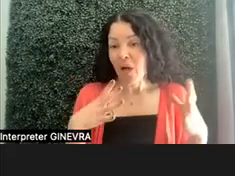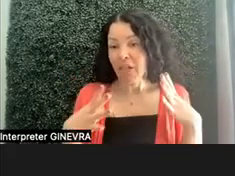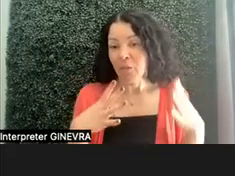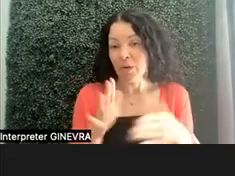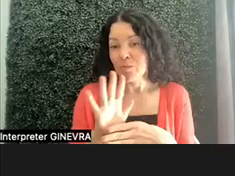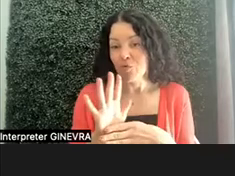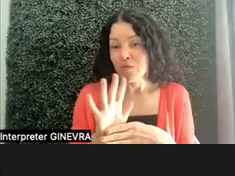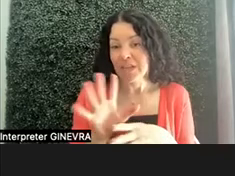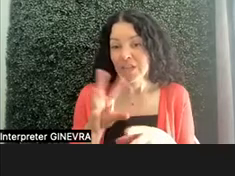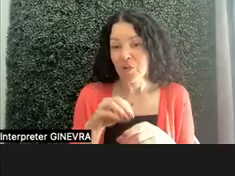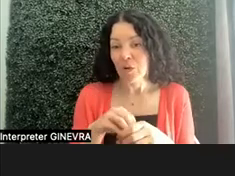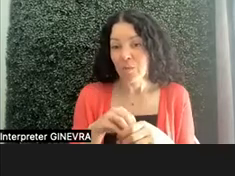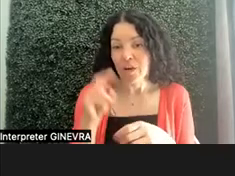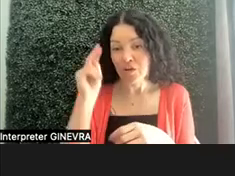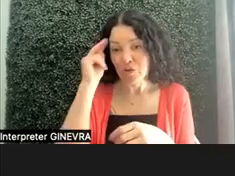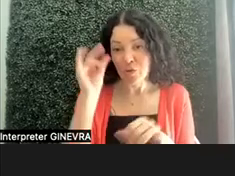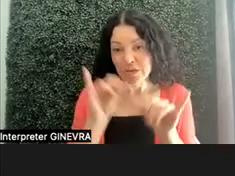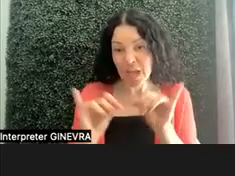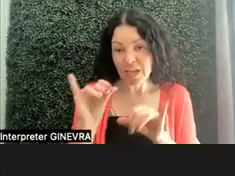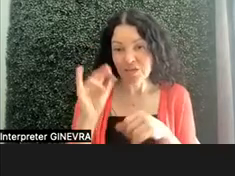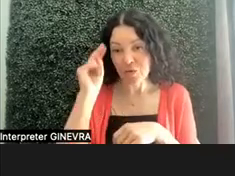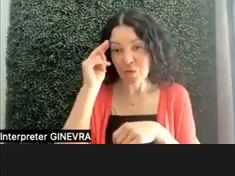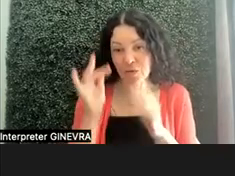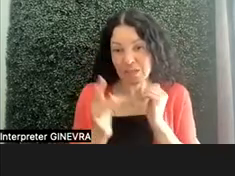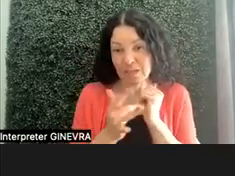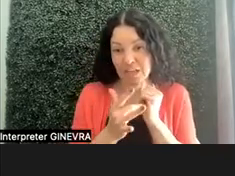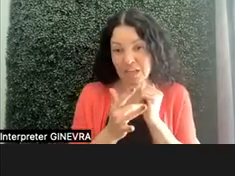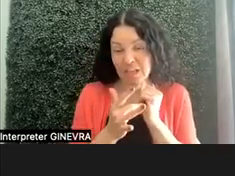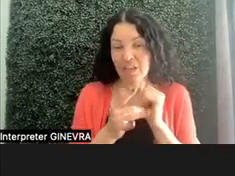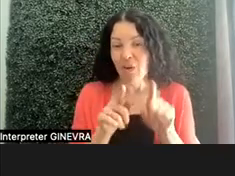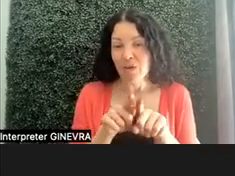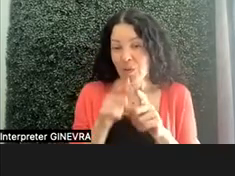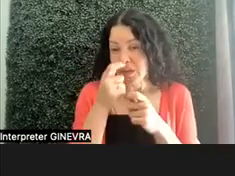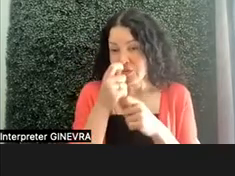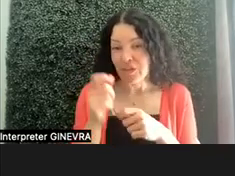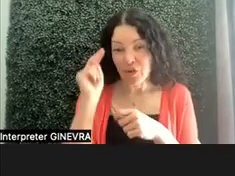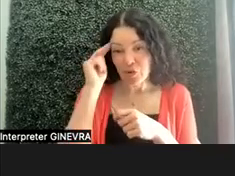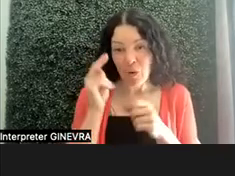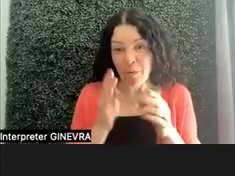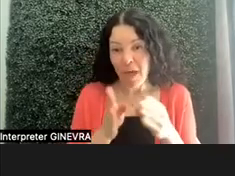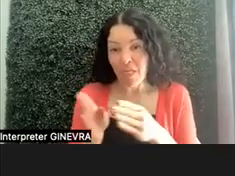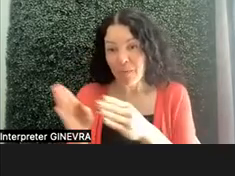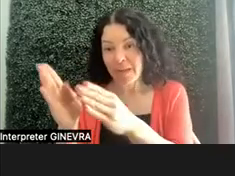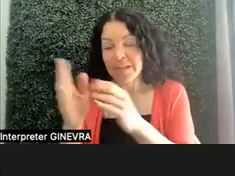incorporated neuroscience and neurotechnology. And there were also very interested in neuorethics. And I want to go into, just briefly,